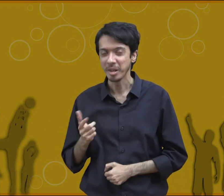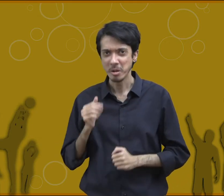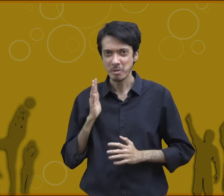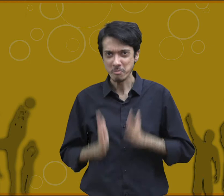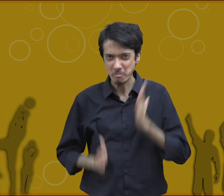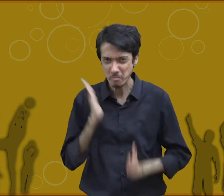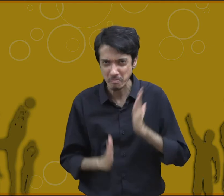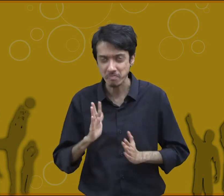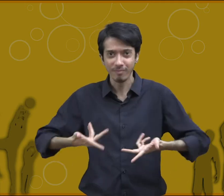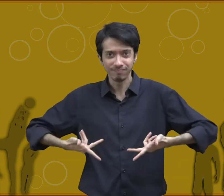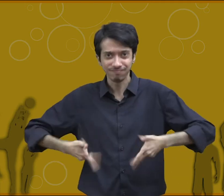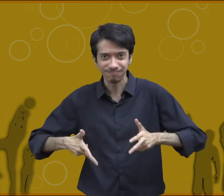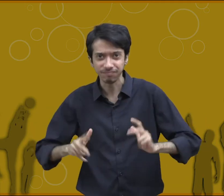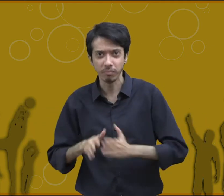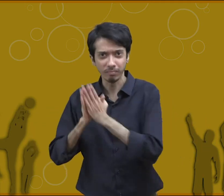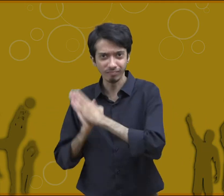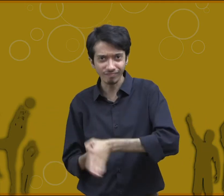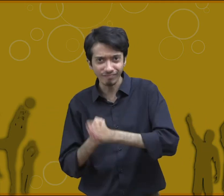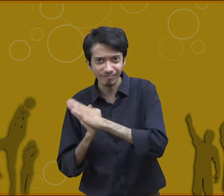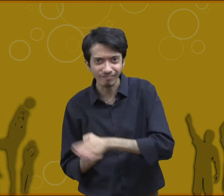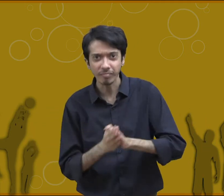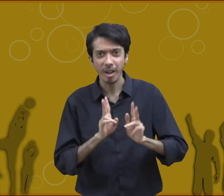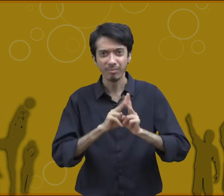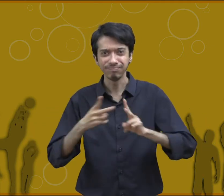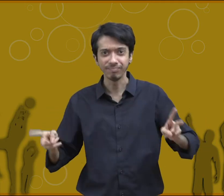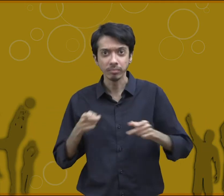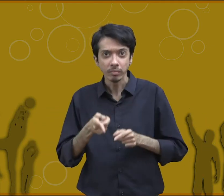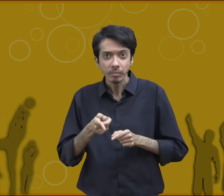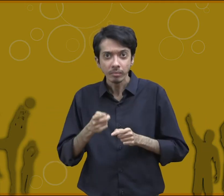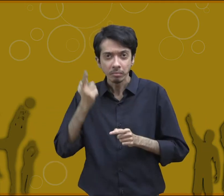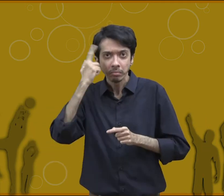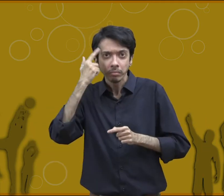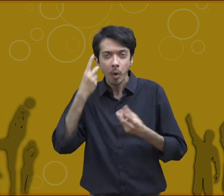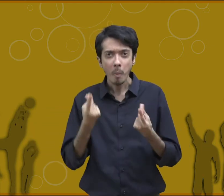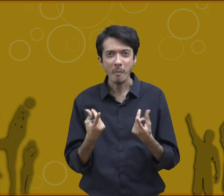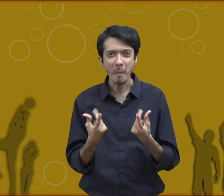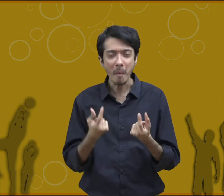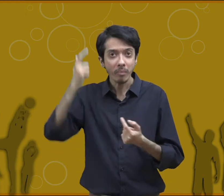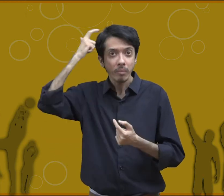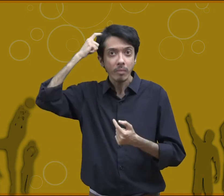to perform any sports activity strength and endurance is needed in the body which helps